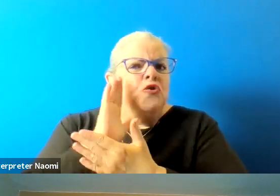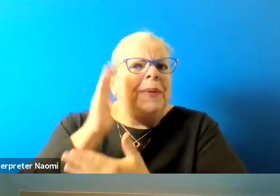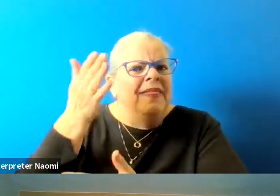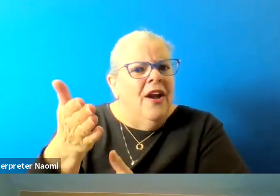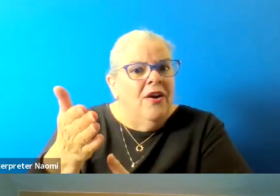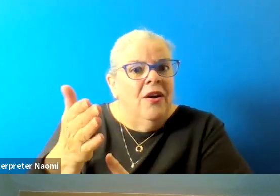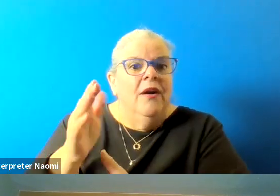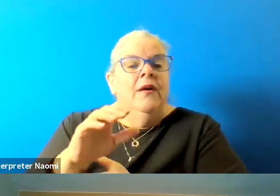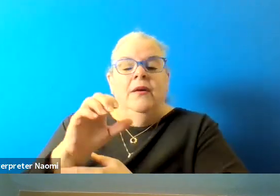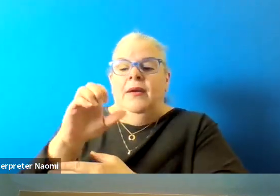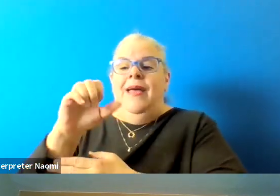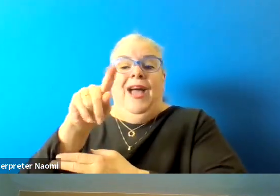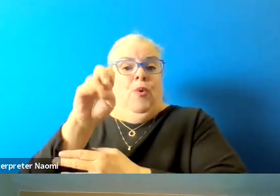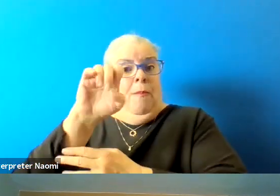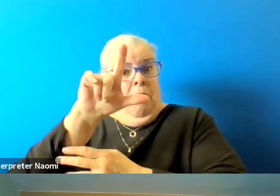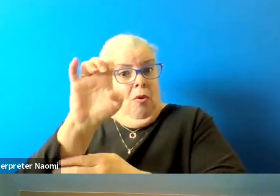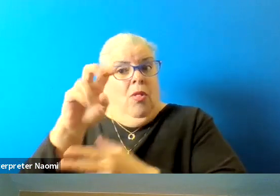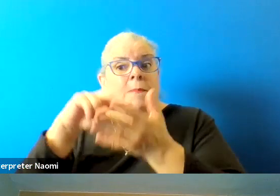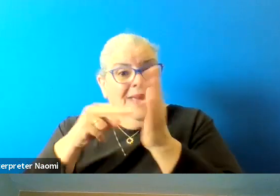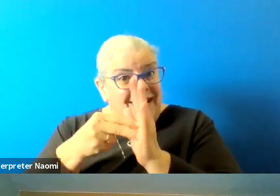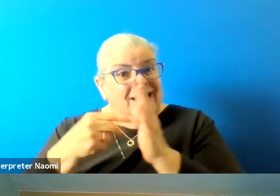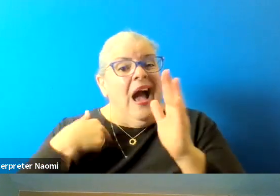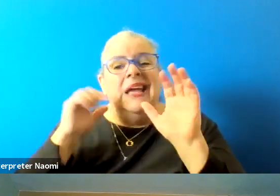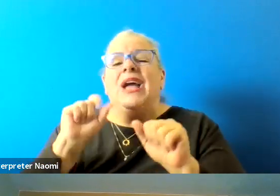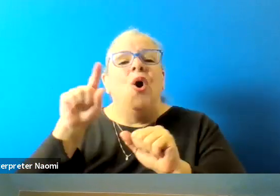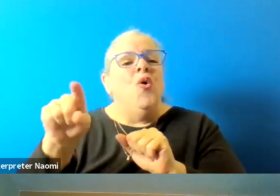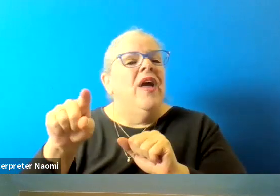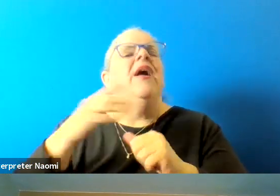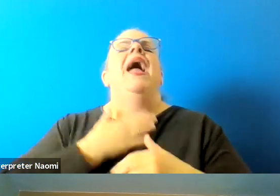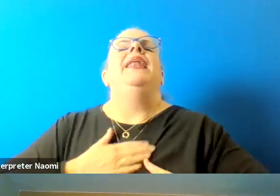Equity means, I can go there and enjoy it